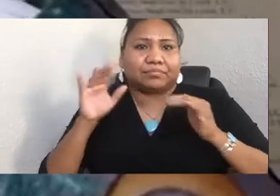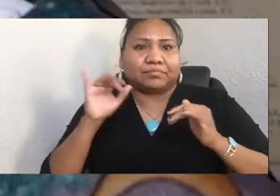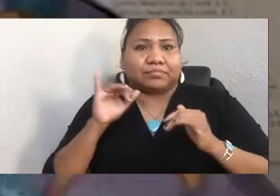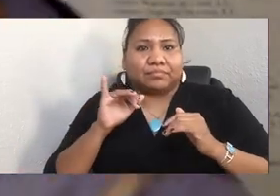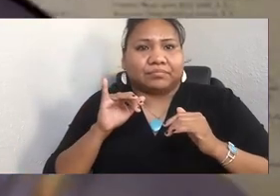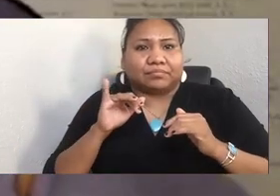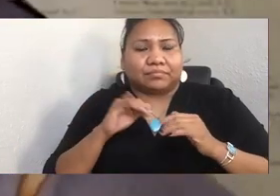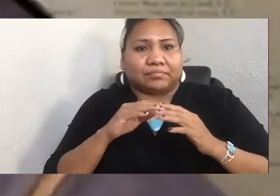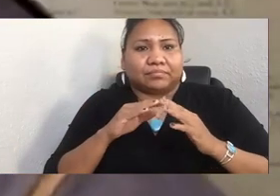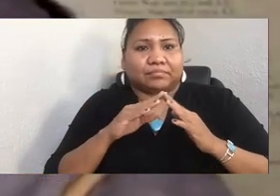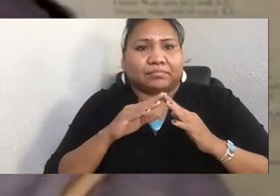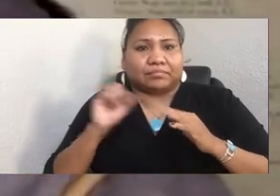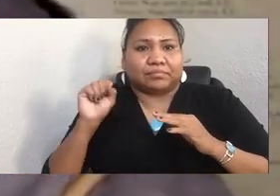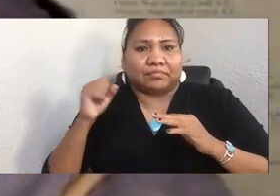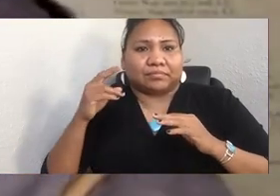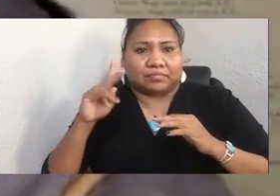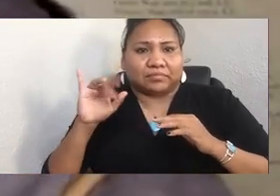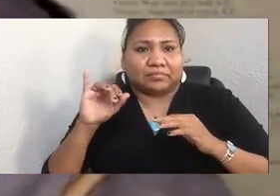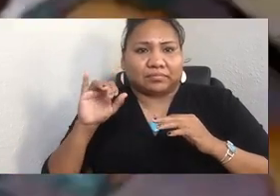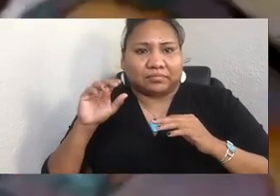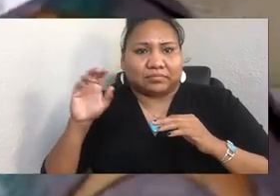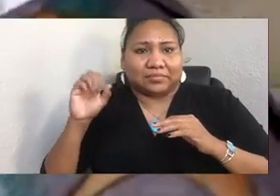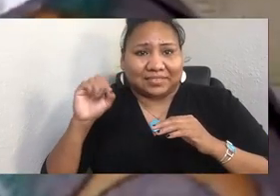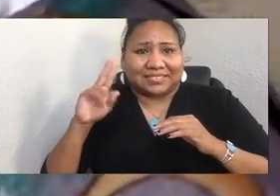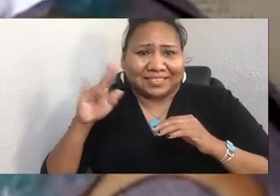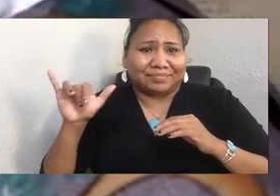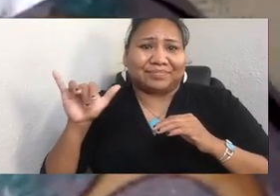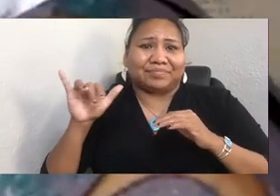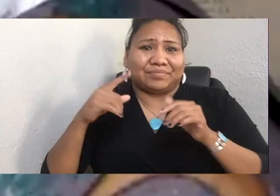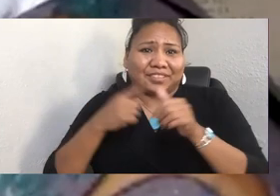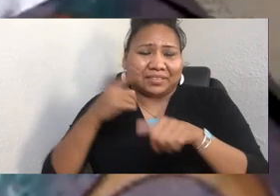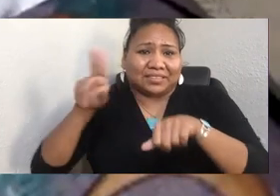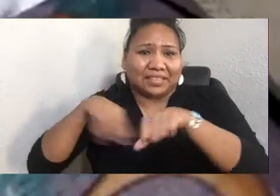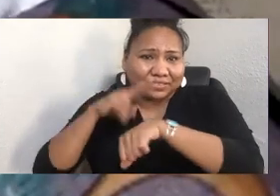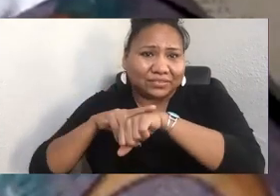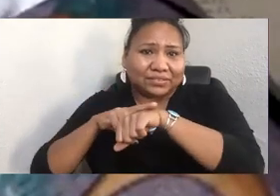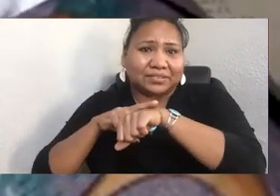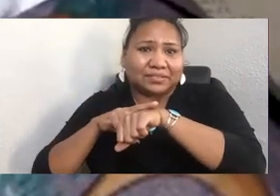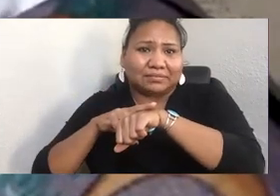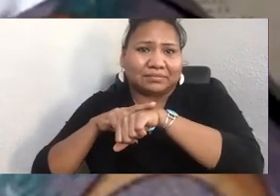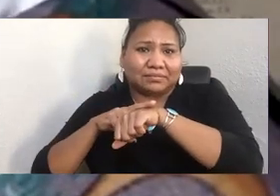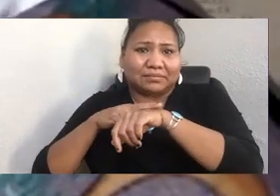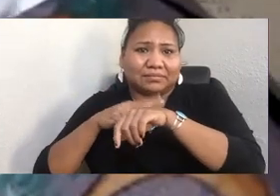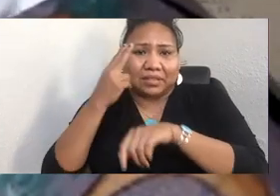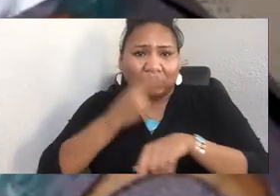Cherokee, Scowlitz First Nation, Native Hawaiian, Iroquois, Chickasaw, Tlingit.